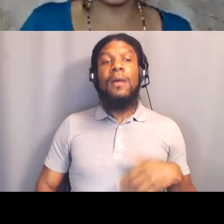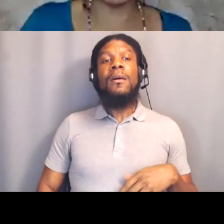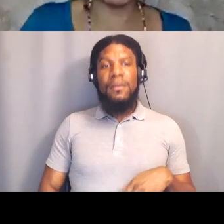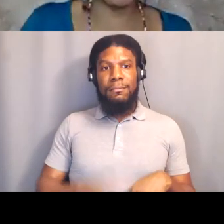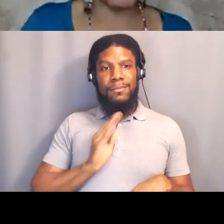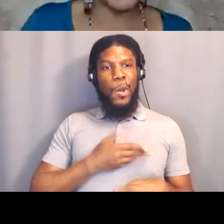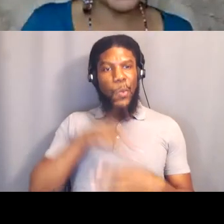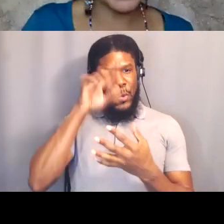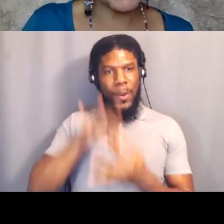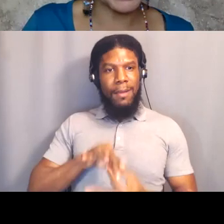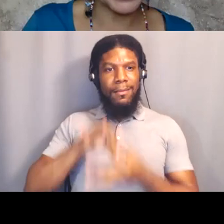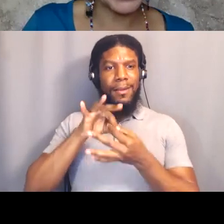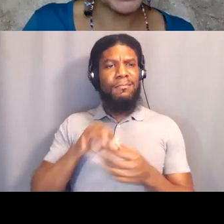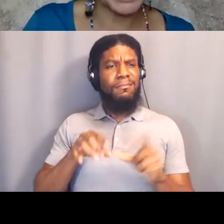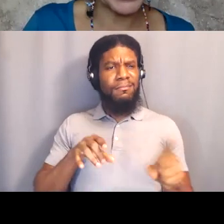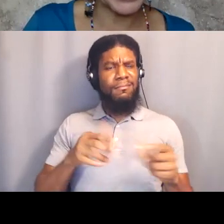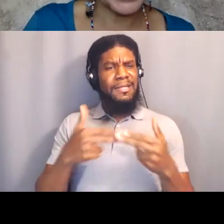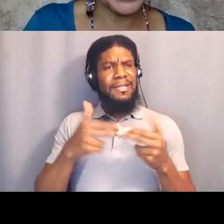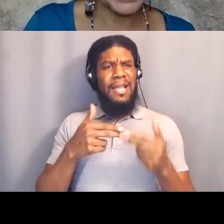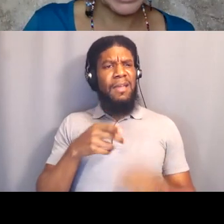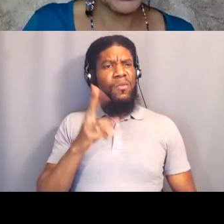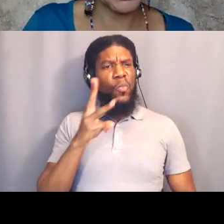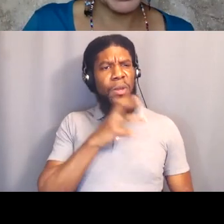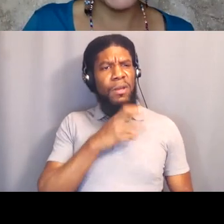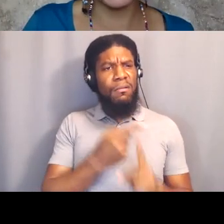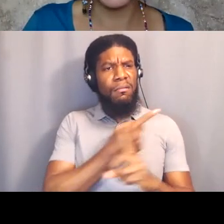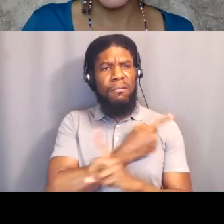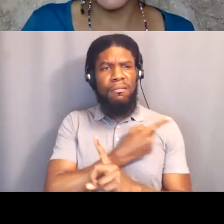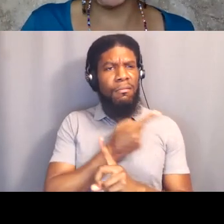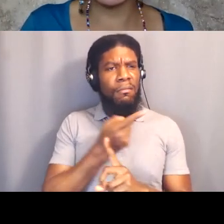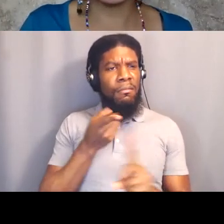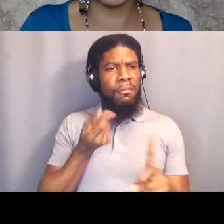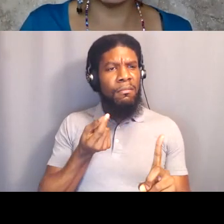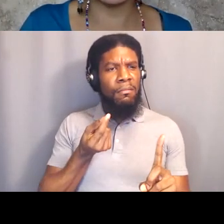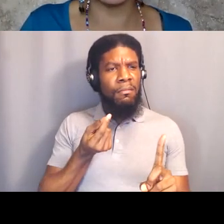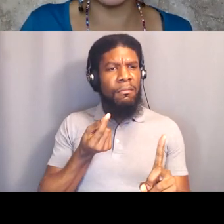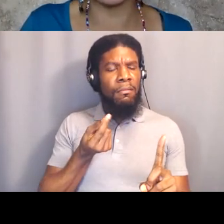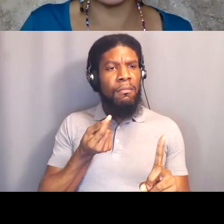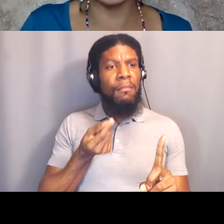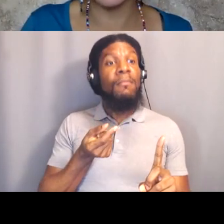What is this one? This is weird. I don't know what that is. I wanna start with our grounding